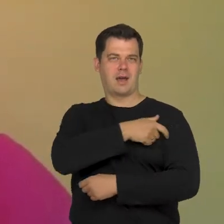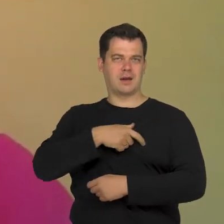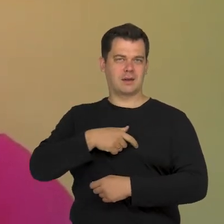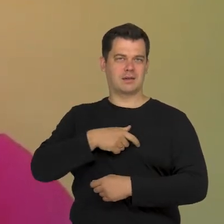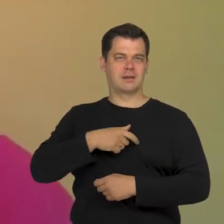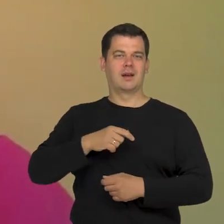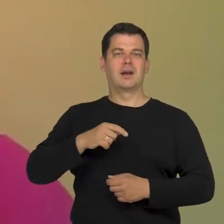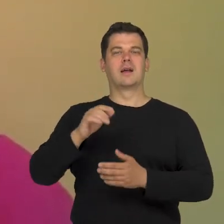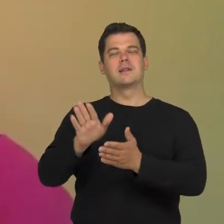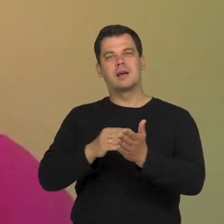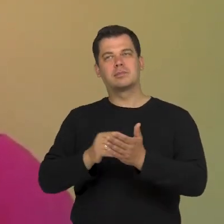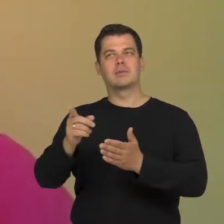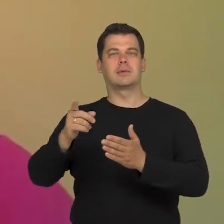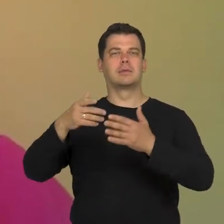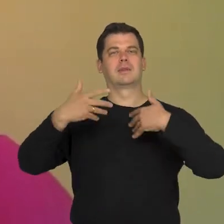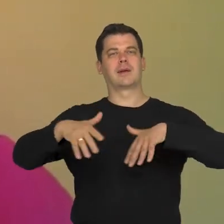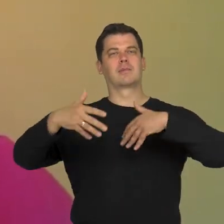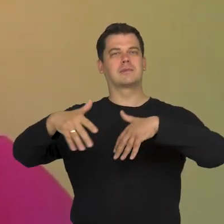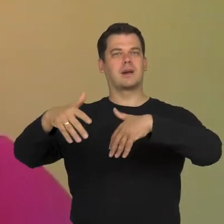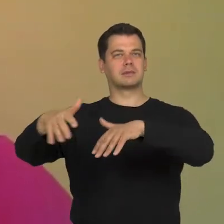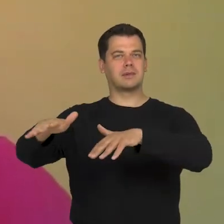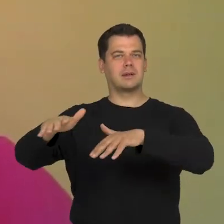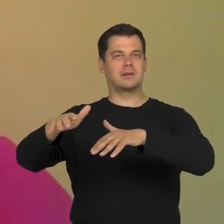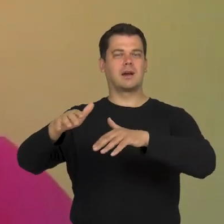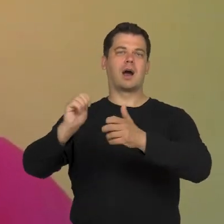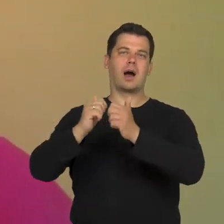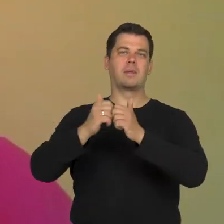during e.g. demonstrations or the march for equality.